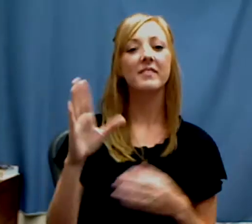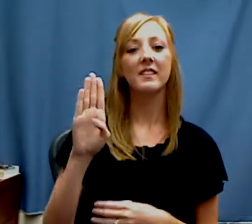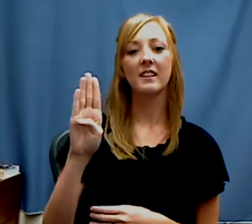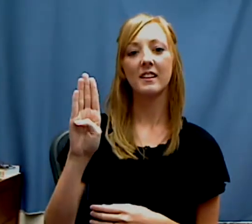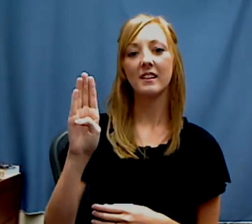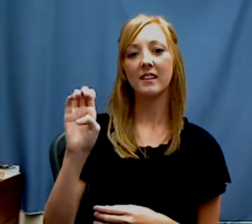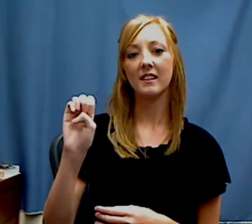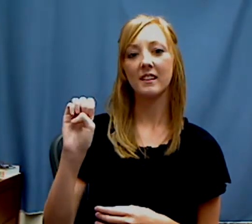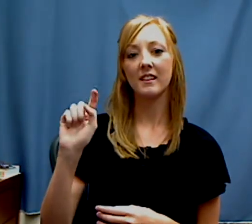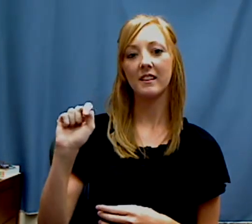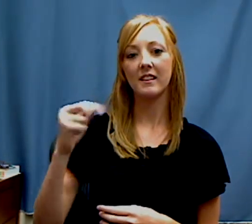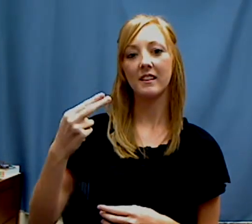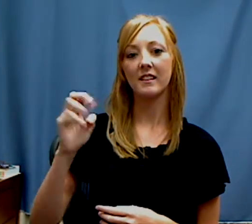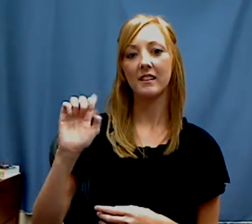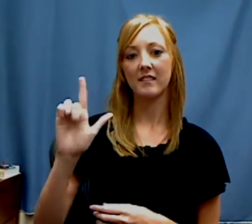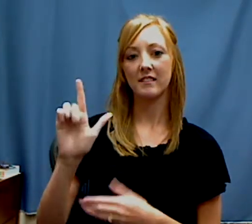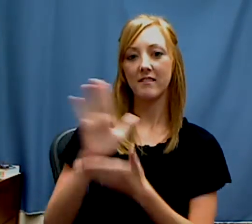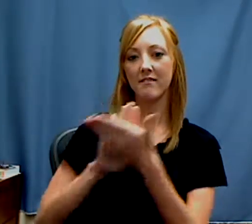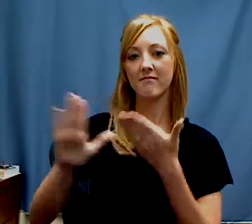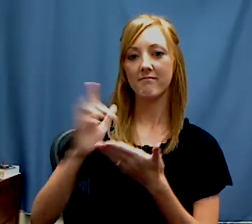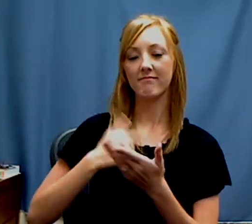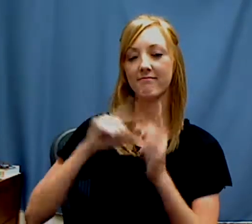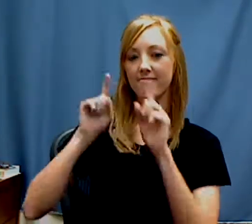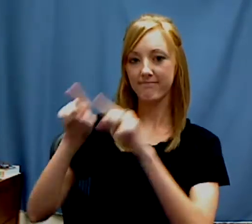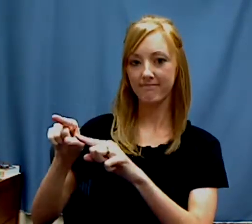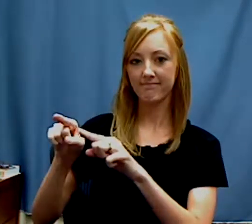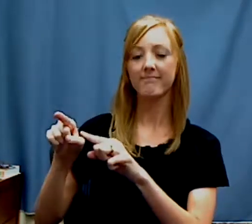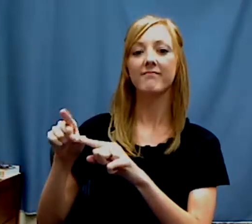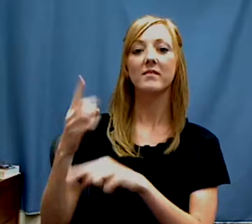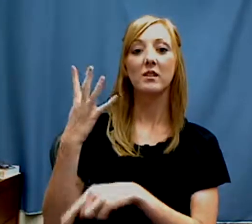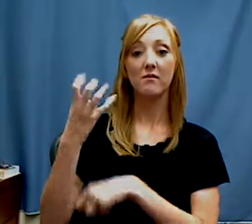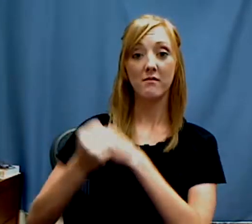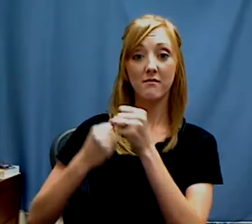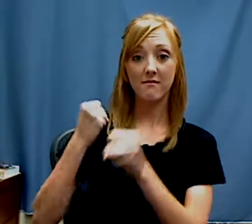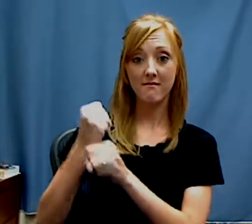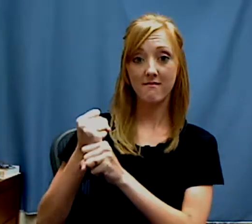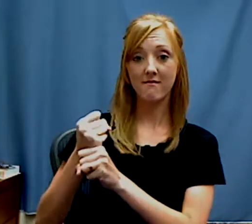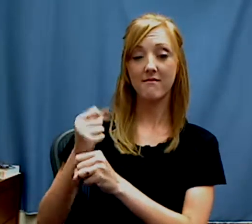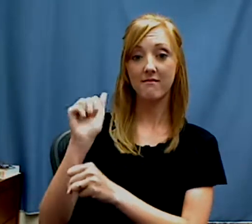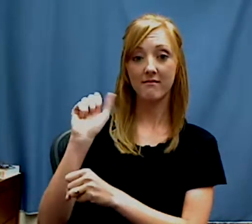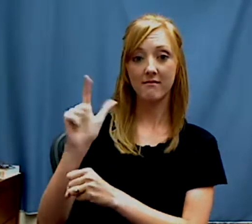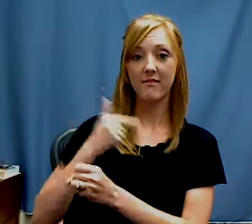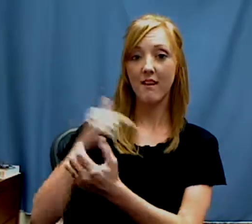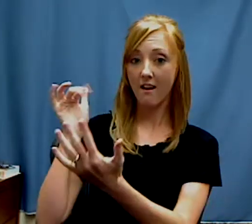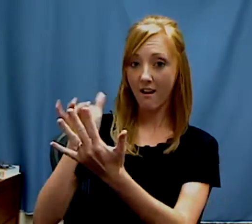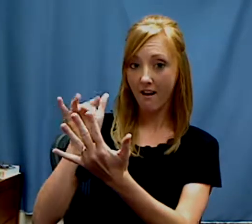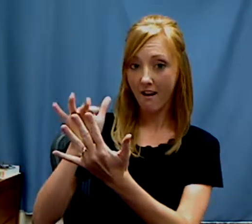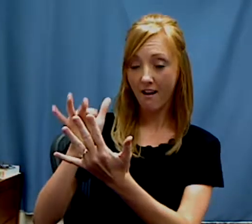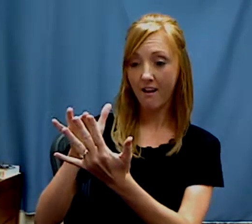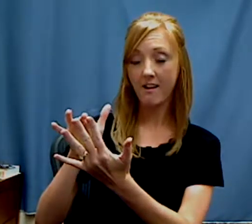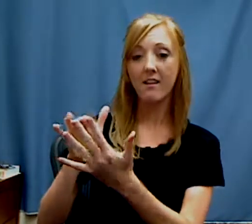I attended Bethel College where I studied ASL for 4 years.